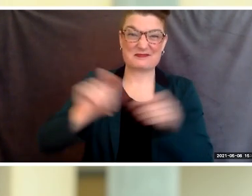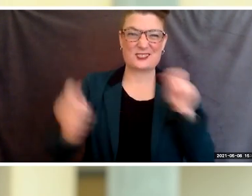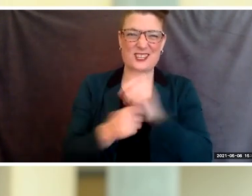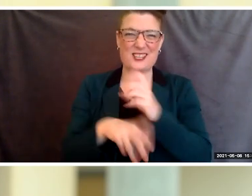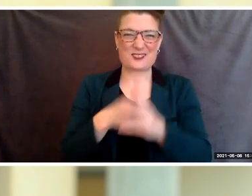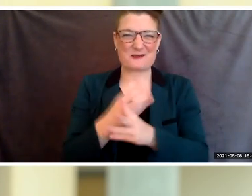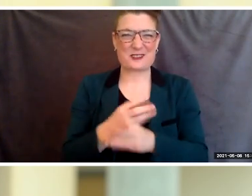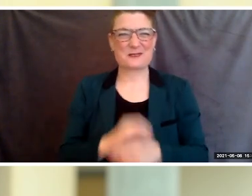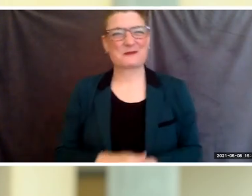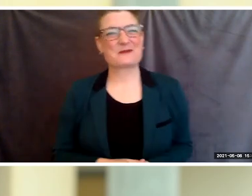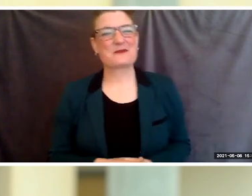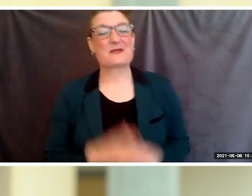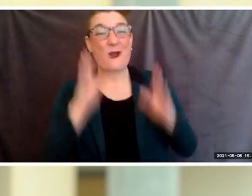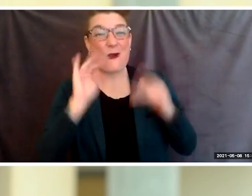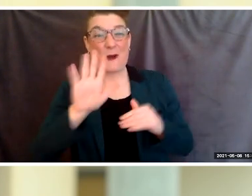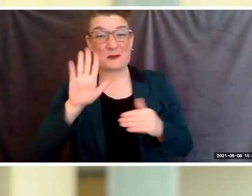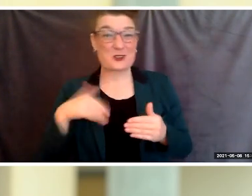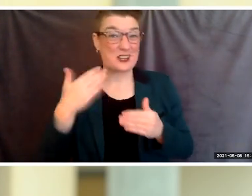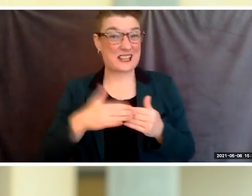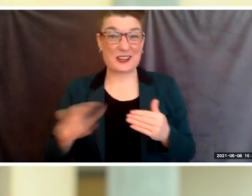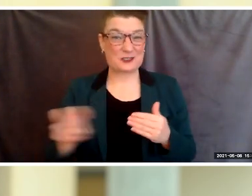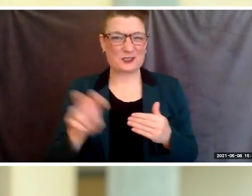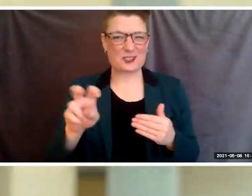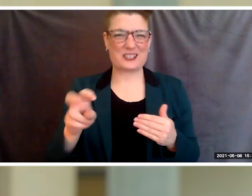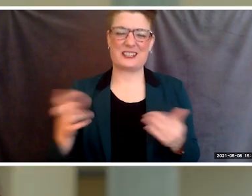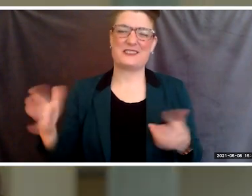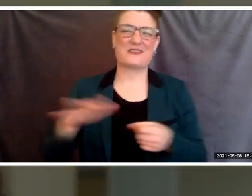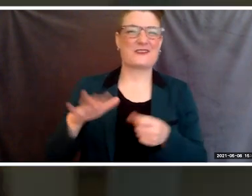Congratulations, class of 2021.